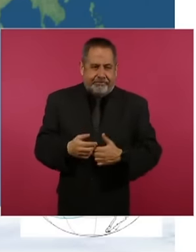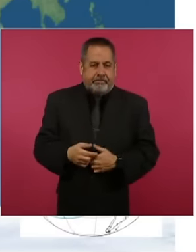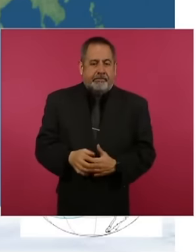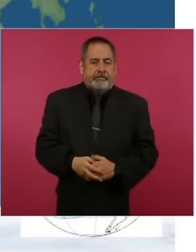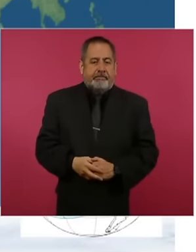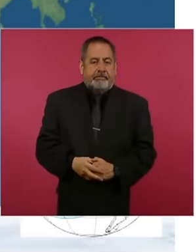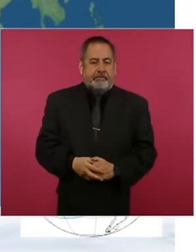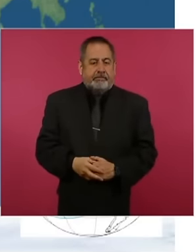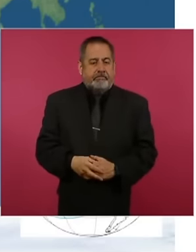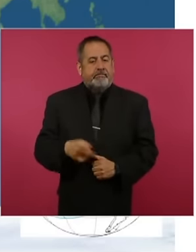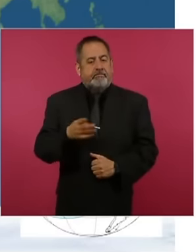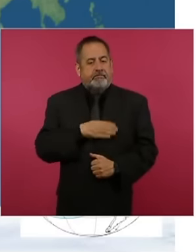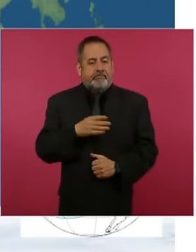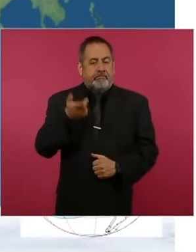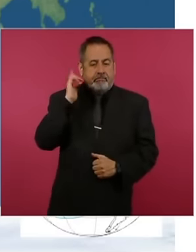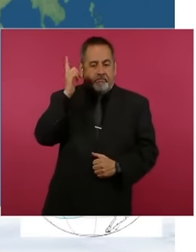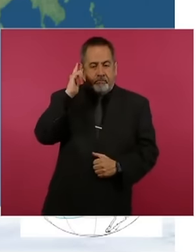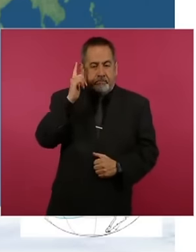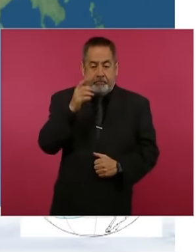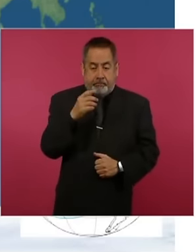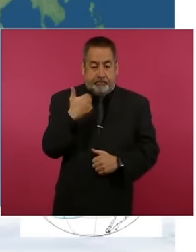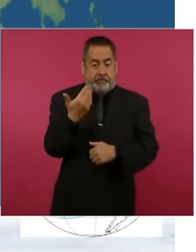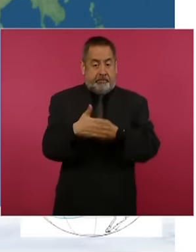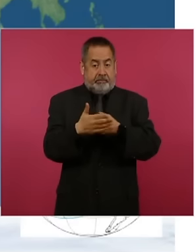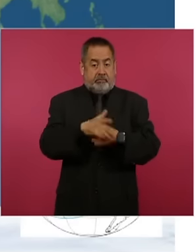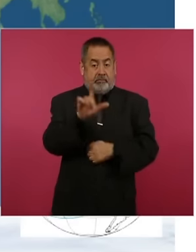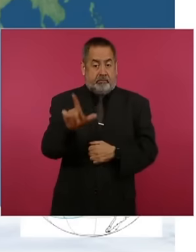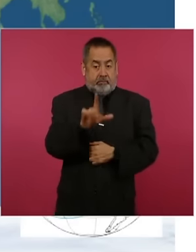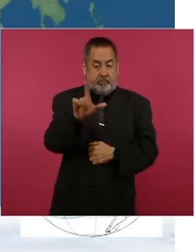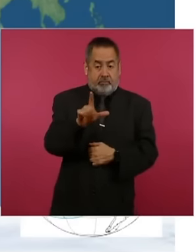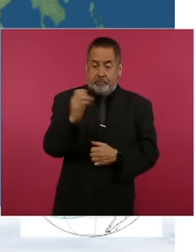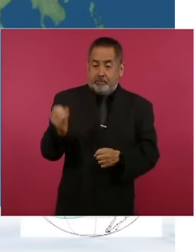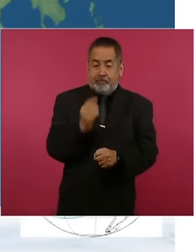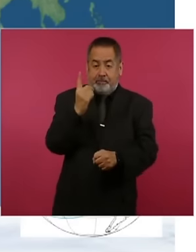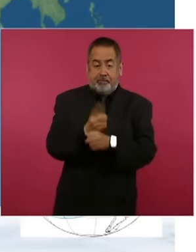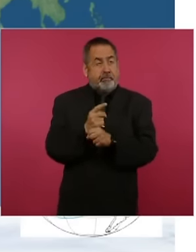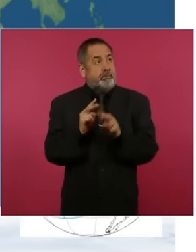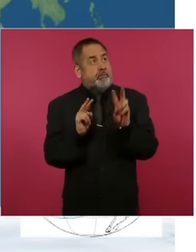the opportunity. I hope to have the opportunity next Monday because the last event in which I had